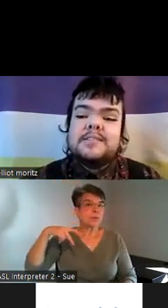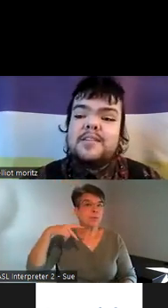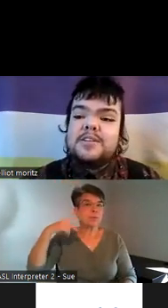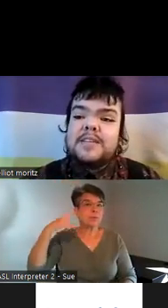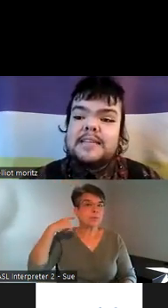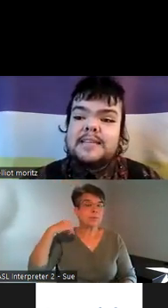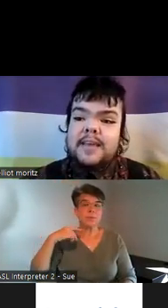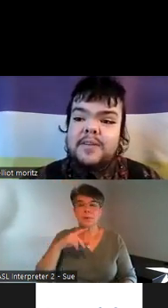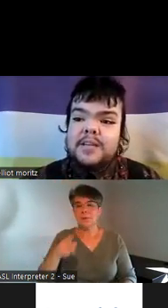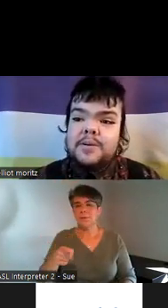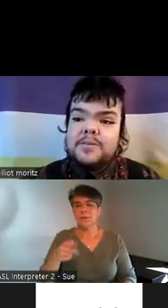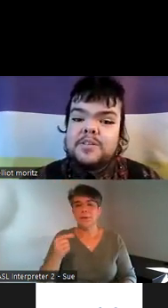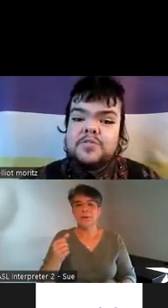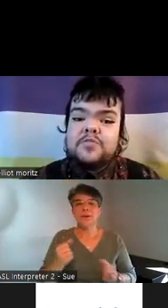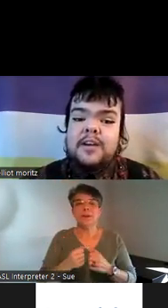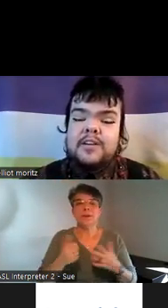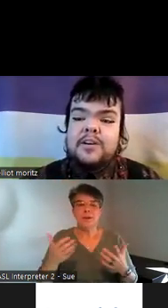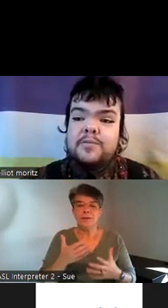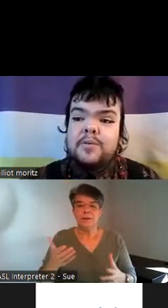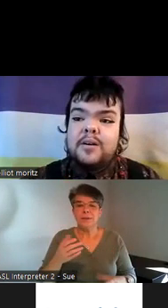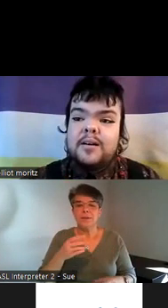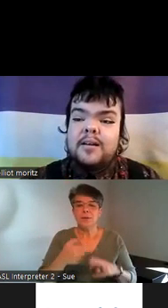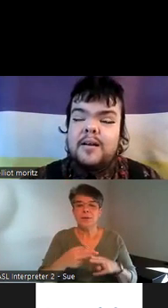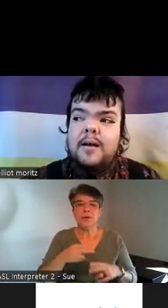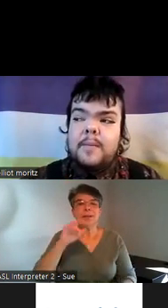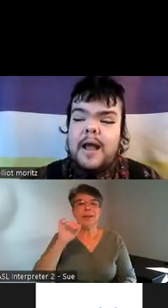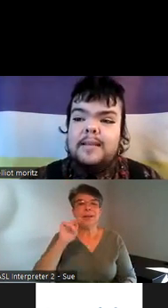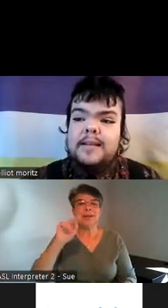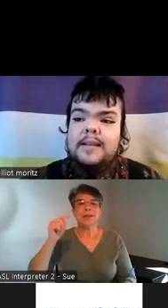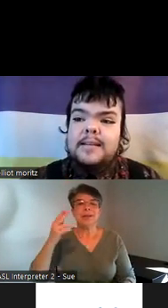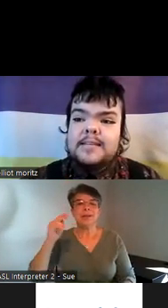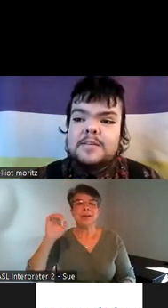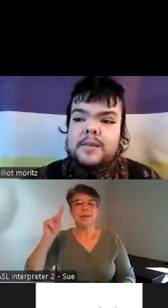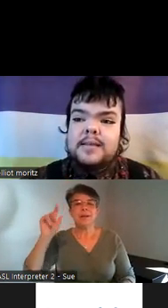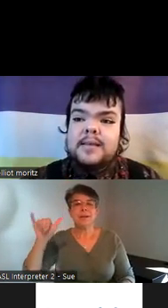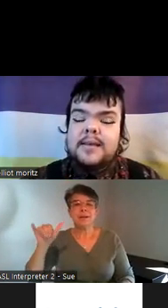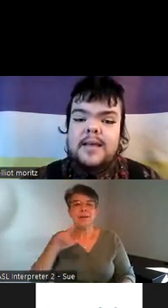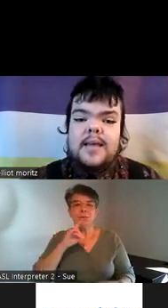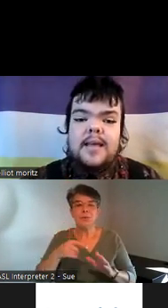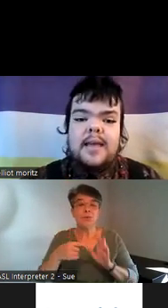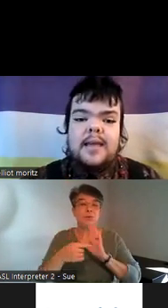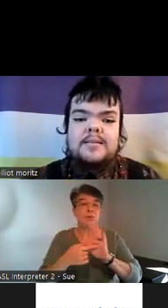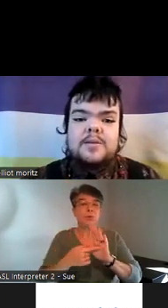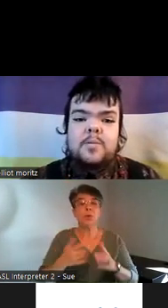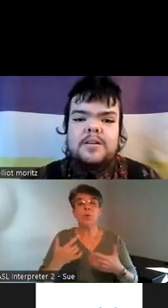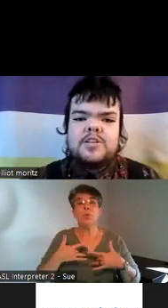does lots of day-to-day videos she's very good for um highlighting inaccessibility and whatnot